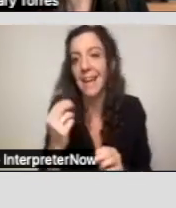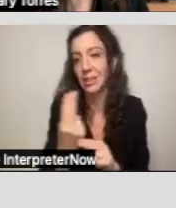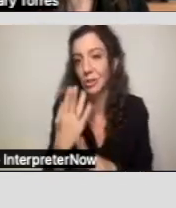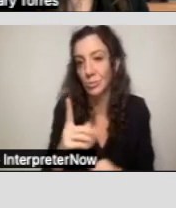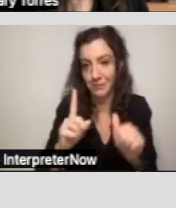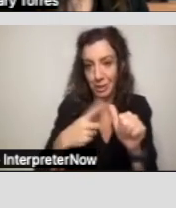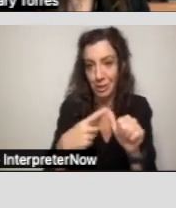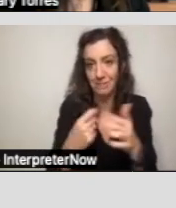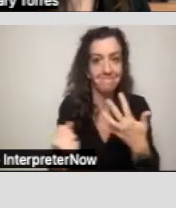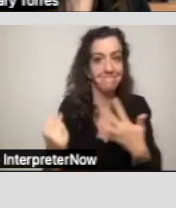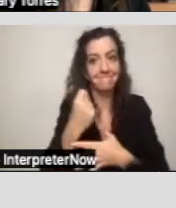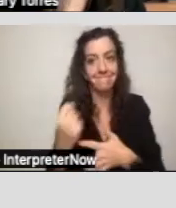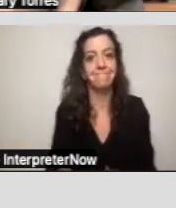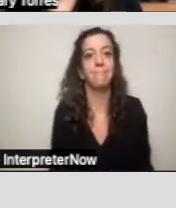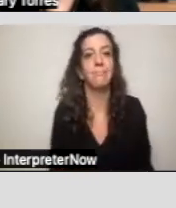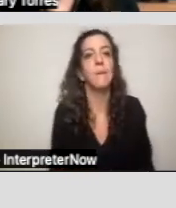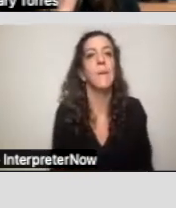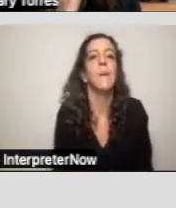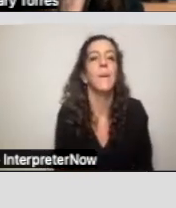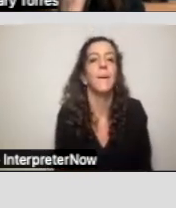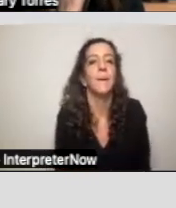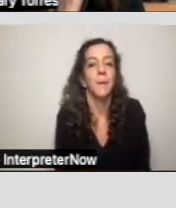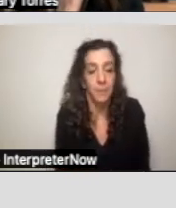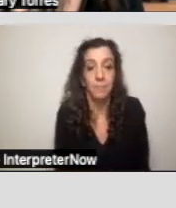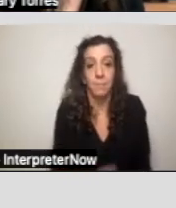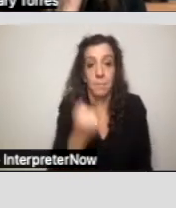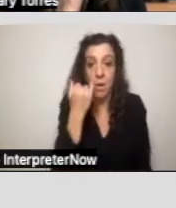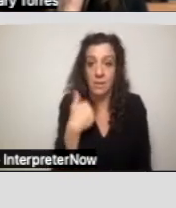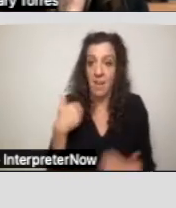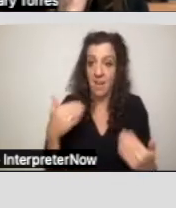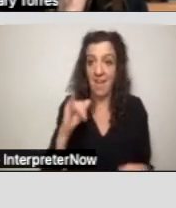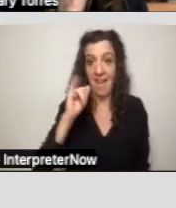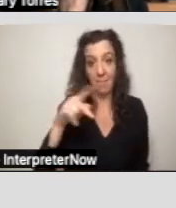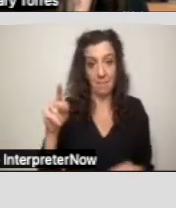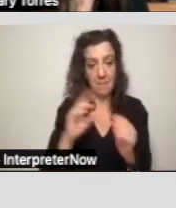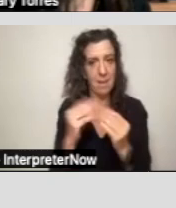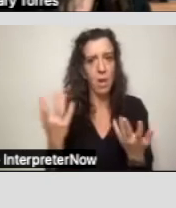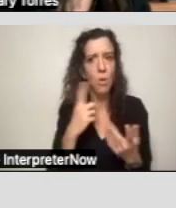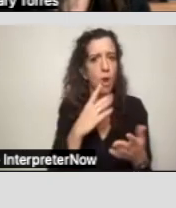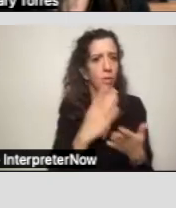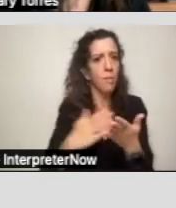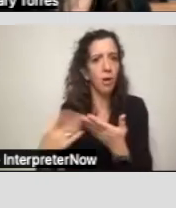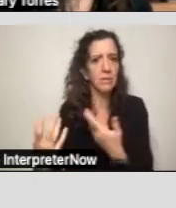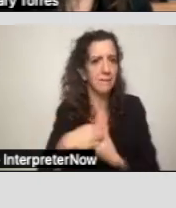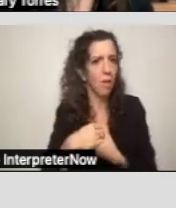And so let's say I have this IPP meeting and so what are the parts of the IPP?